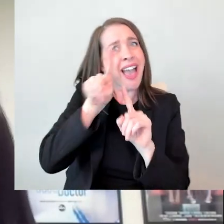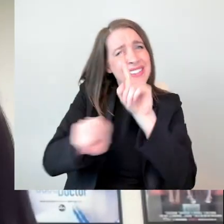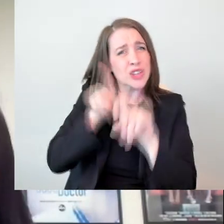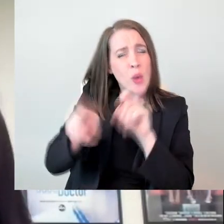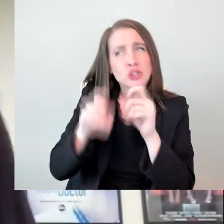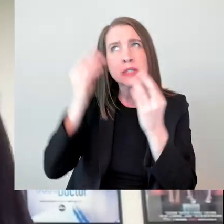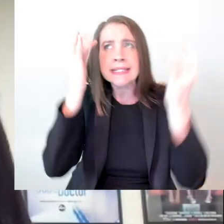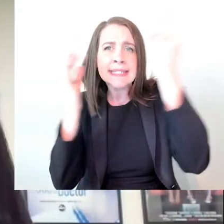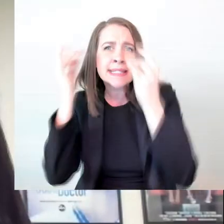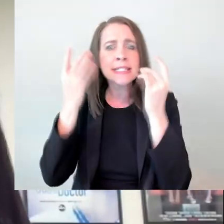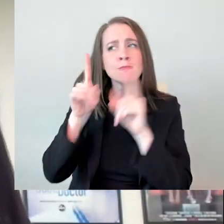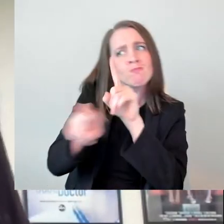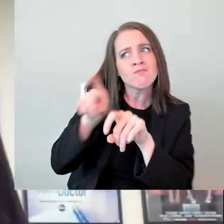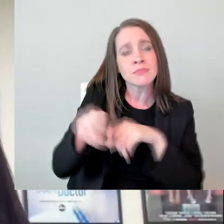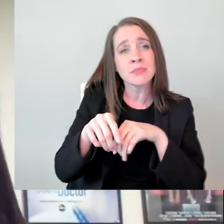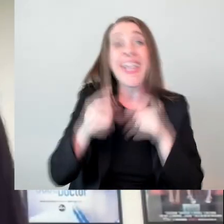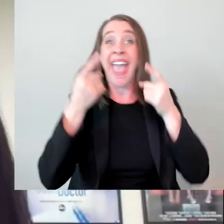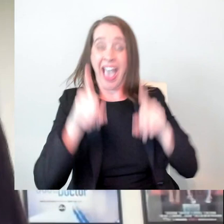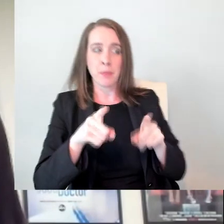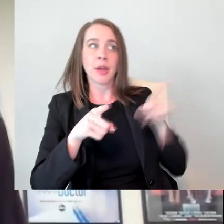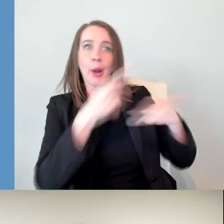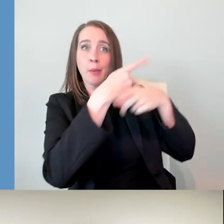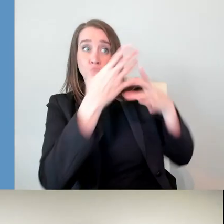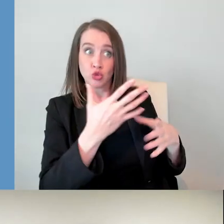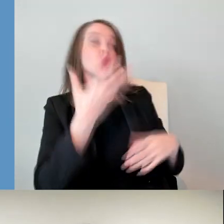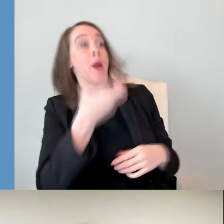Can you tell me what I can do to help? Is there anything you need, right?